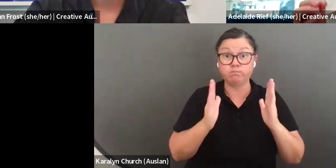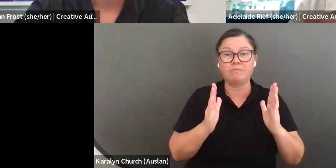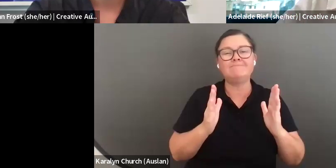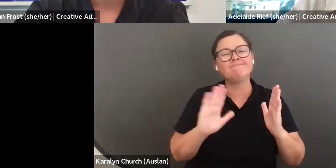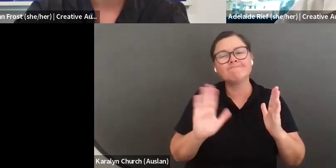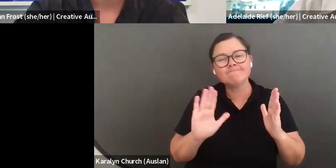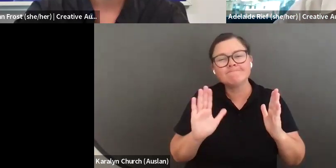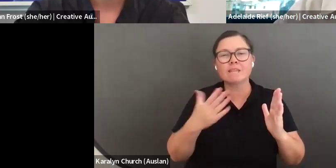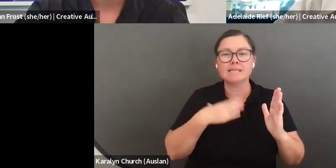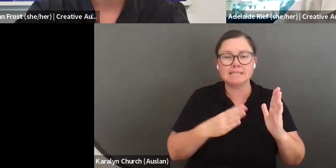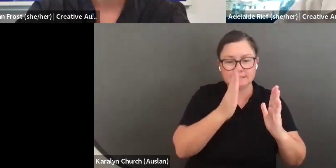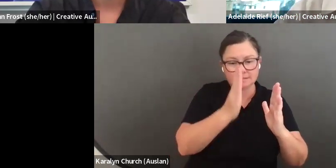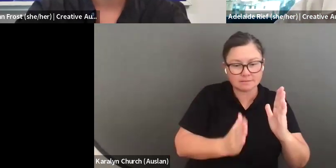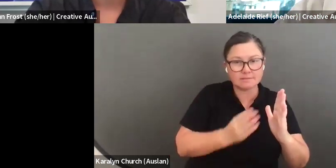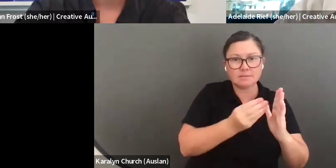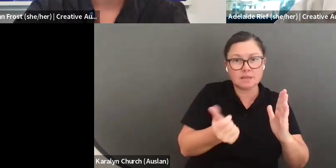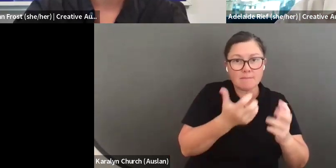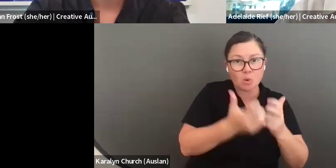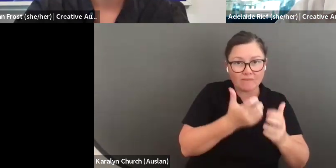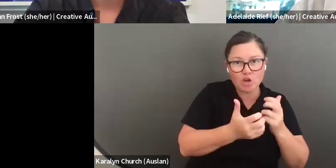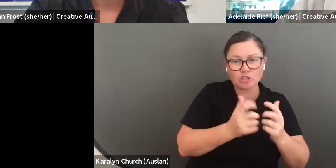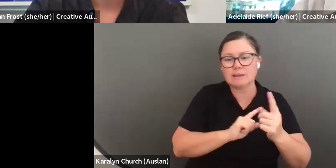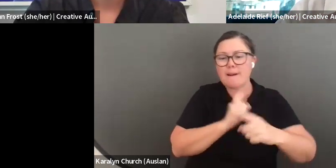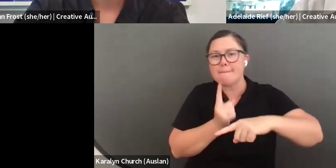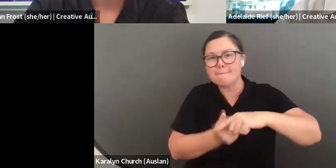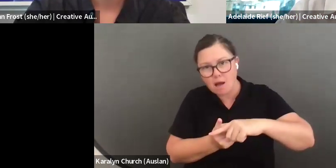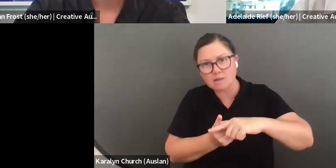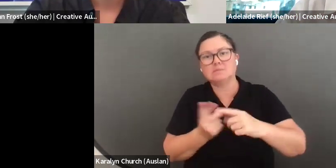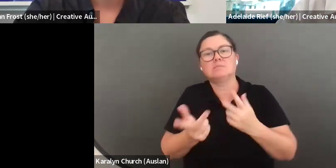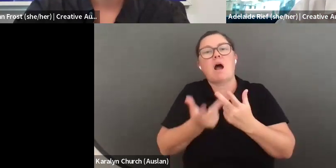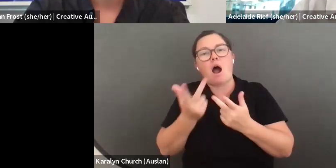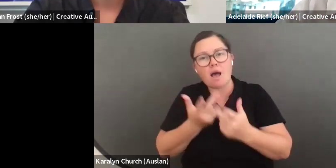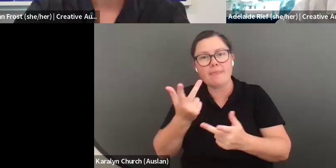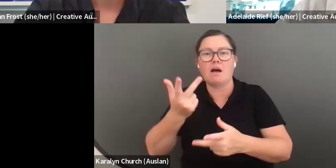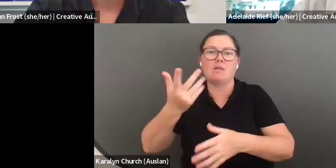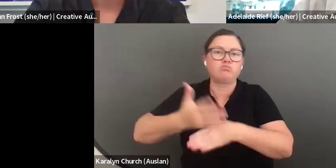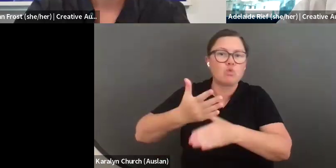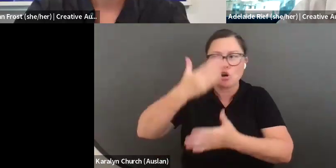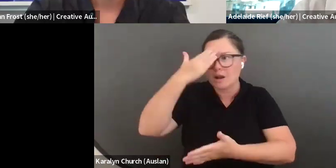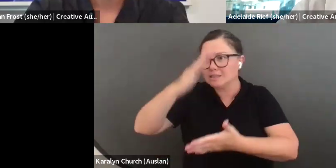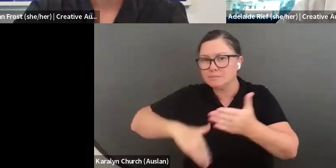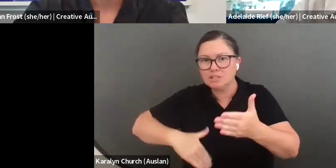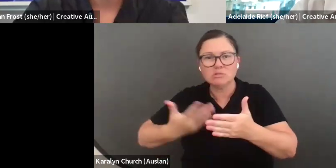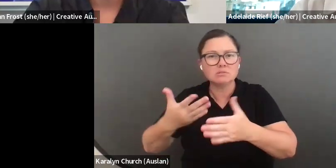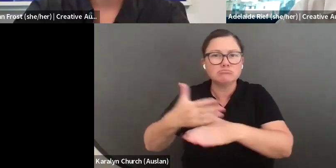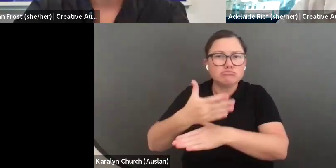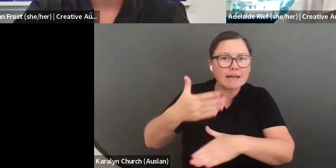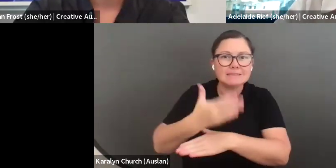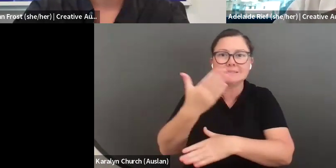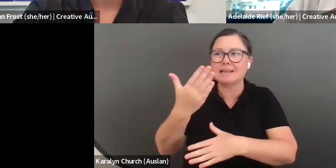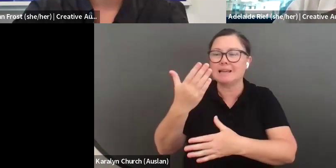in the five years of experience, but you do need to have some experience outside of just being at university, a student